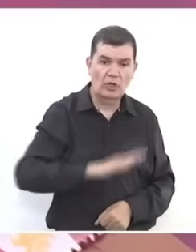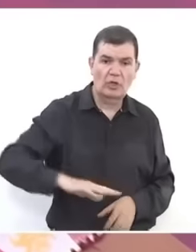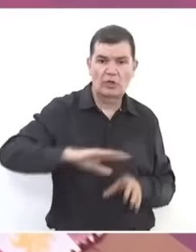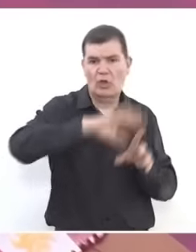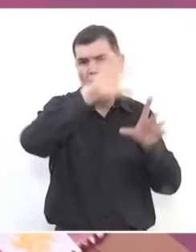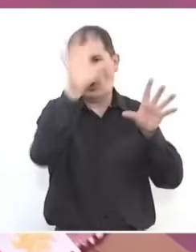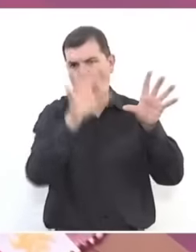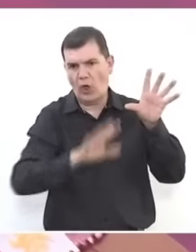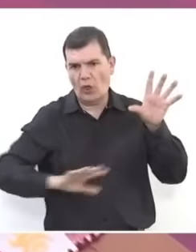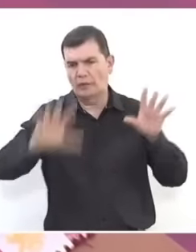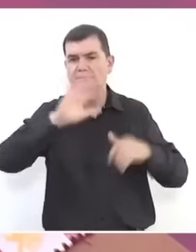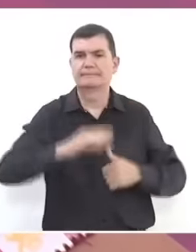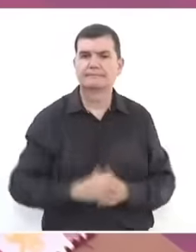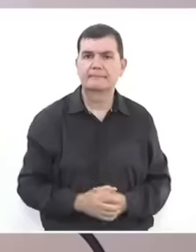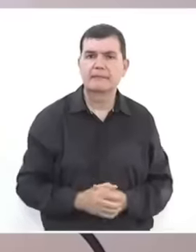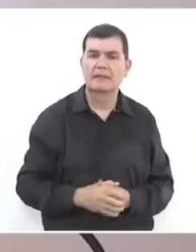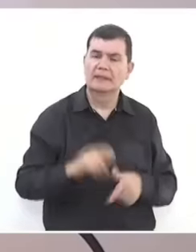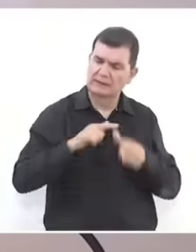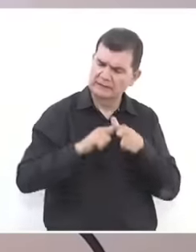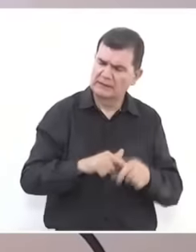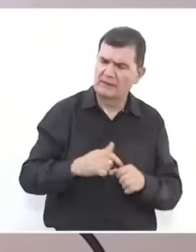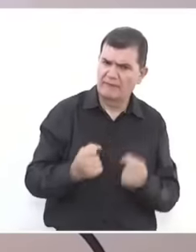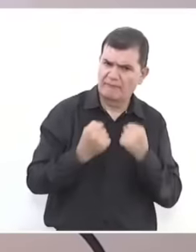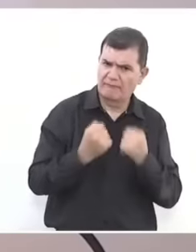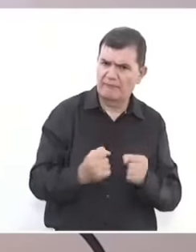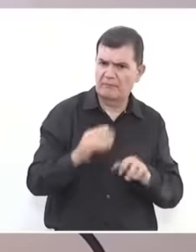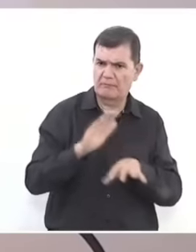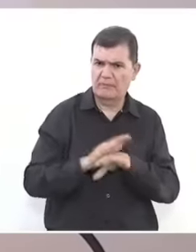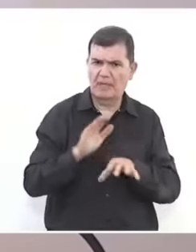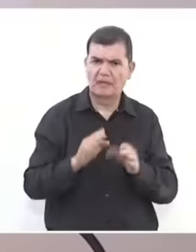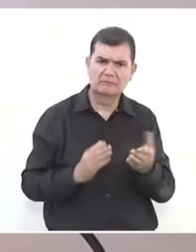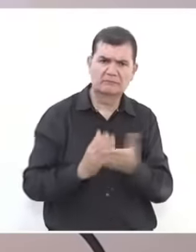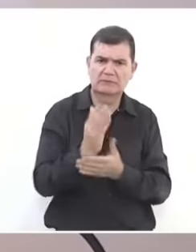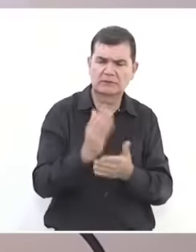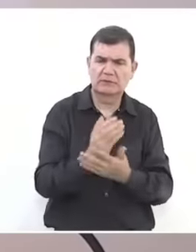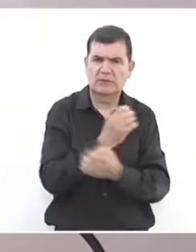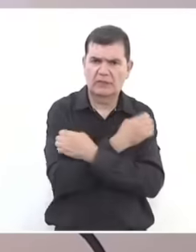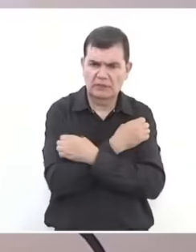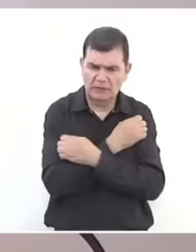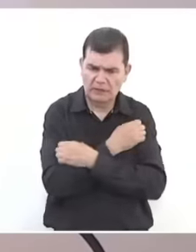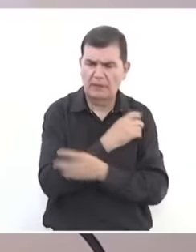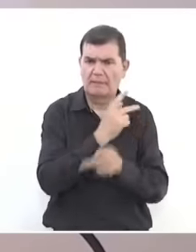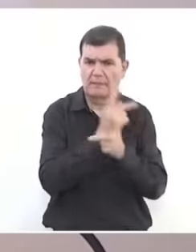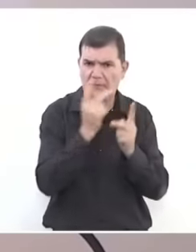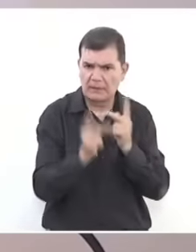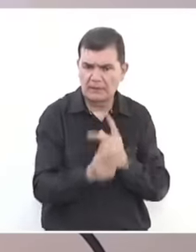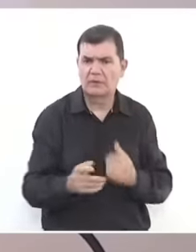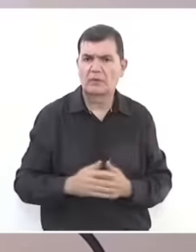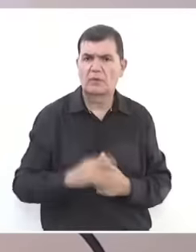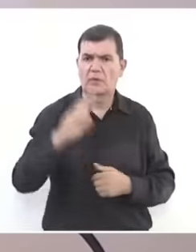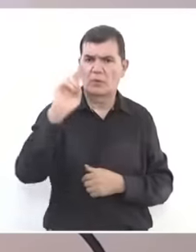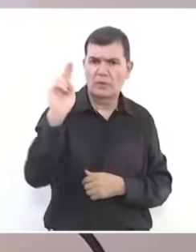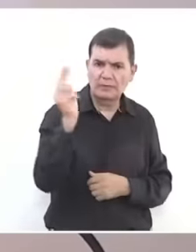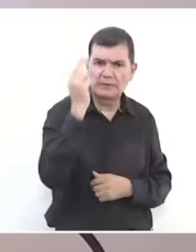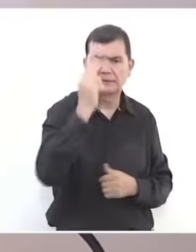country to continue strengthening access to preparatory education universities to